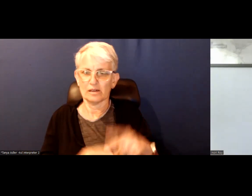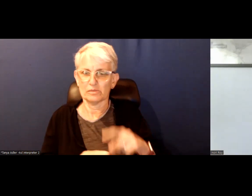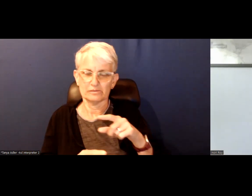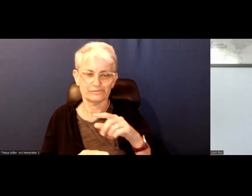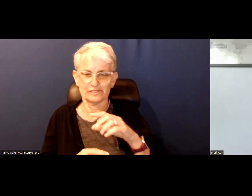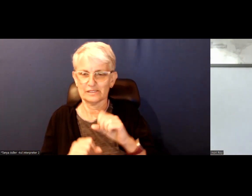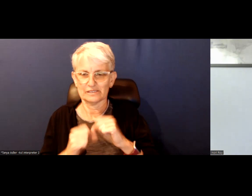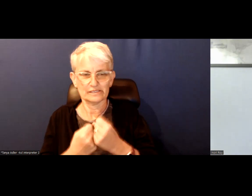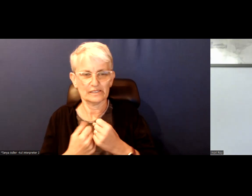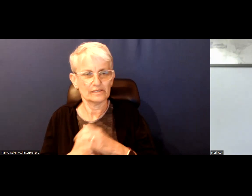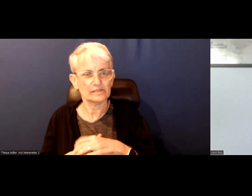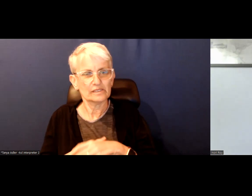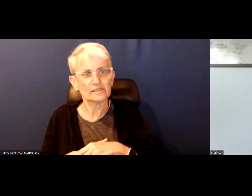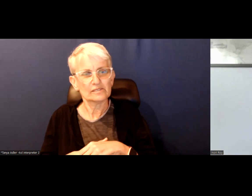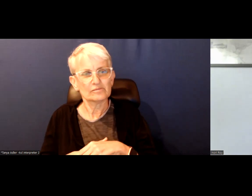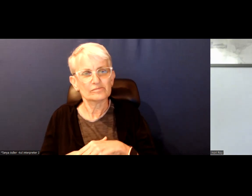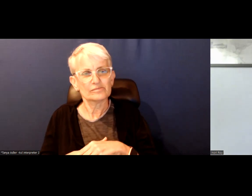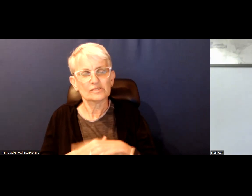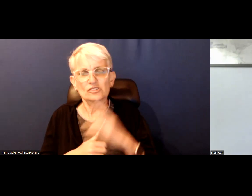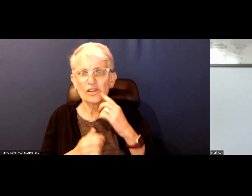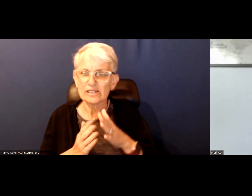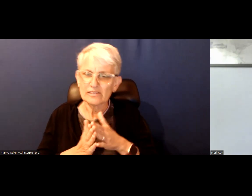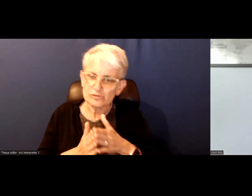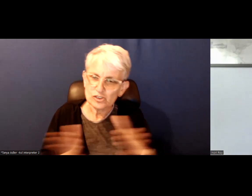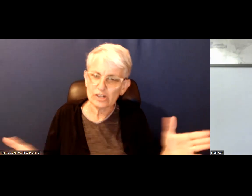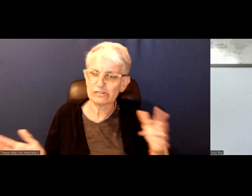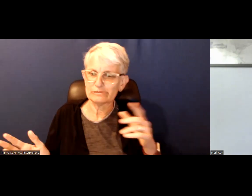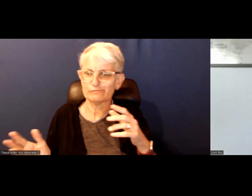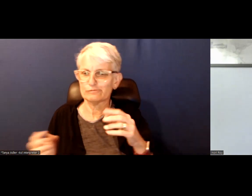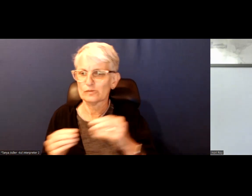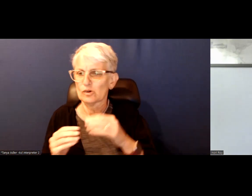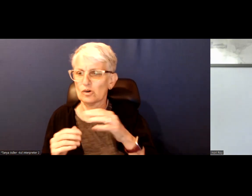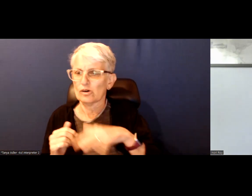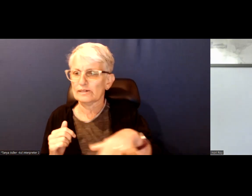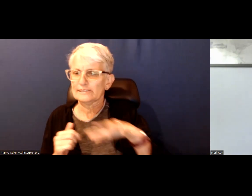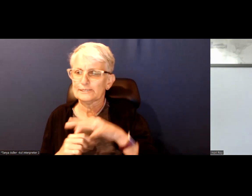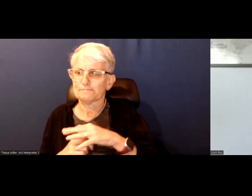And so, I think there's a much broader practice that needs to happen amongst people in terms